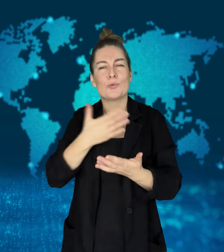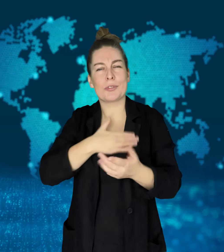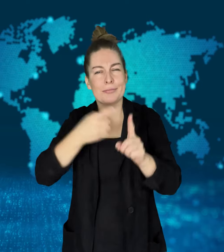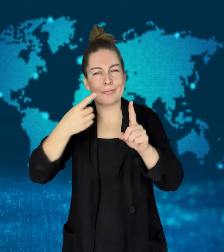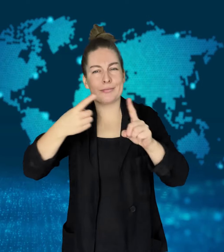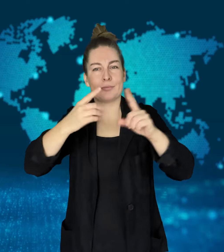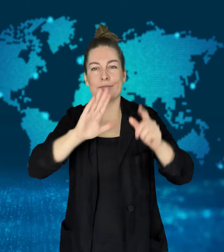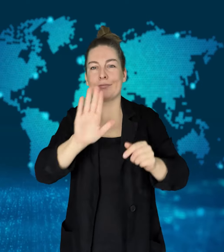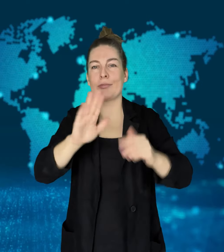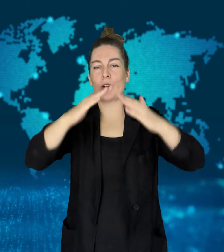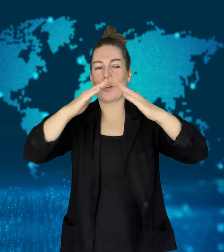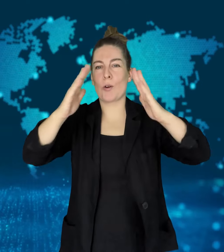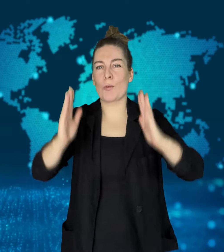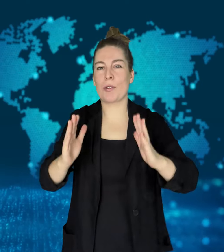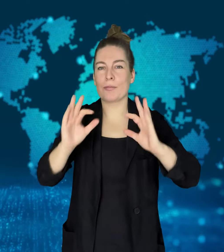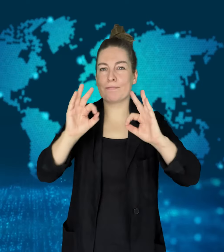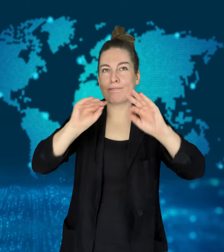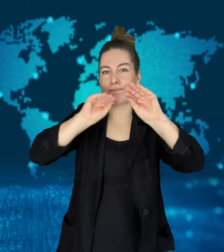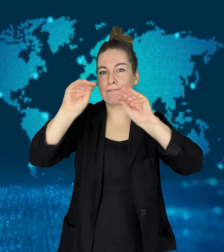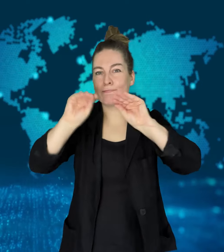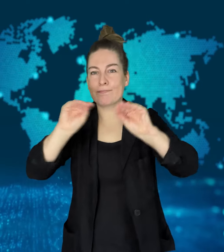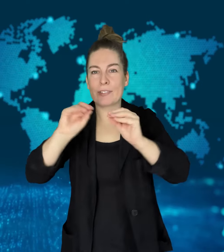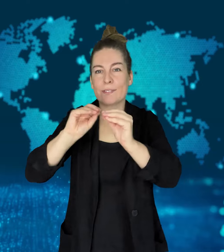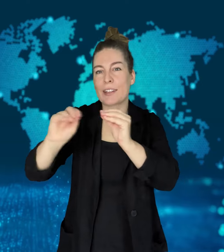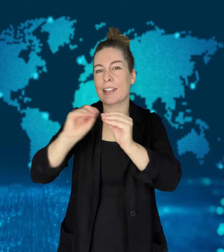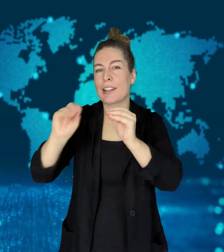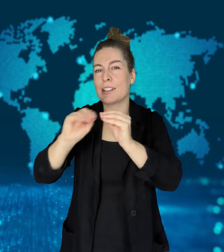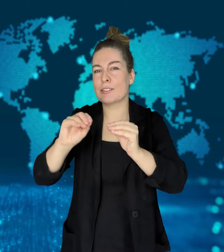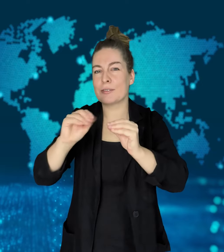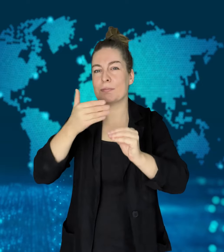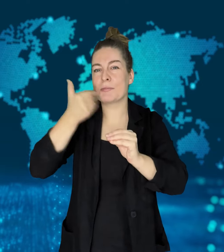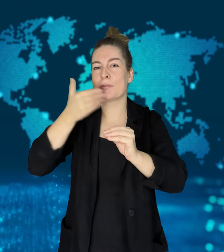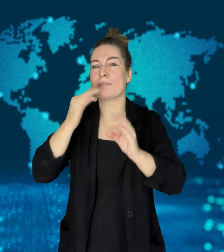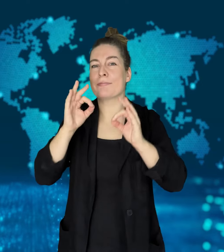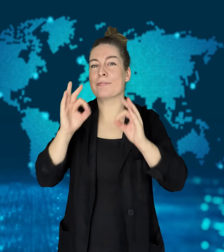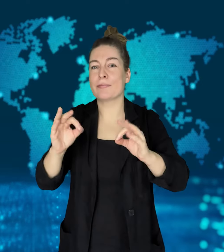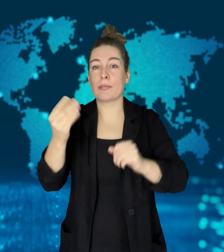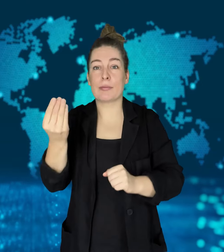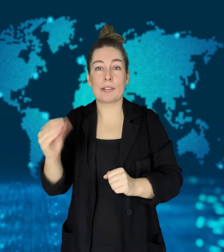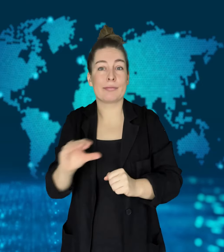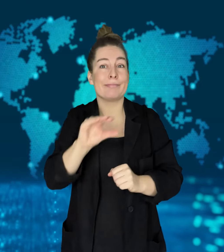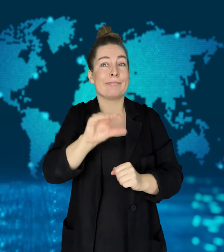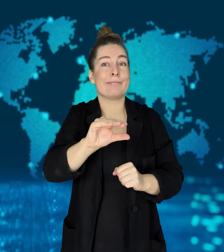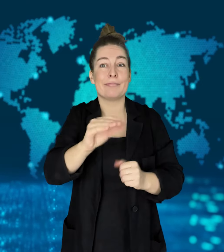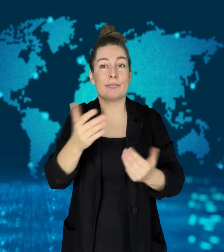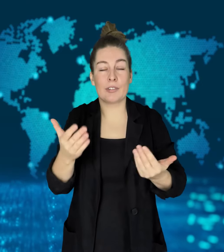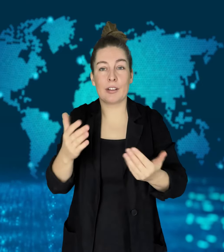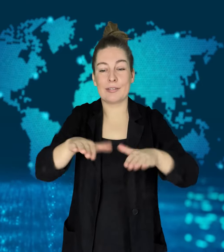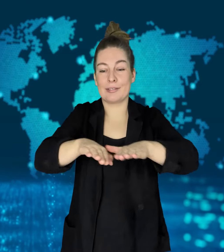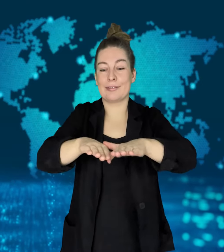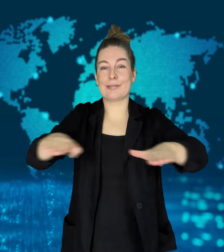but the dog jumped up and ate it right off the counter.